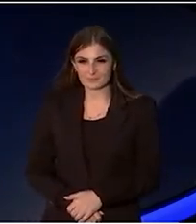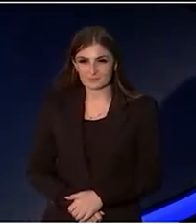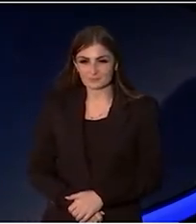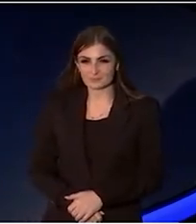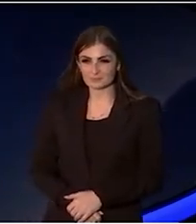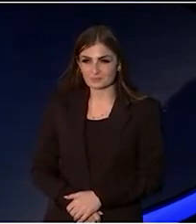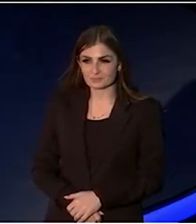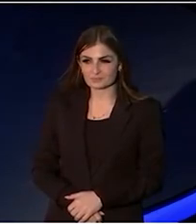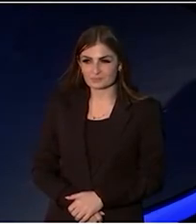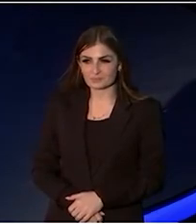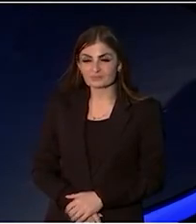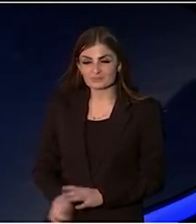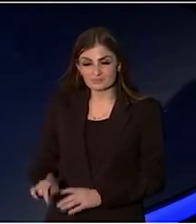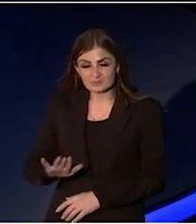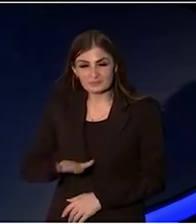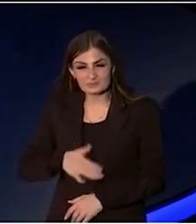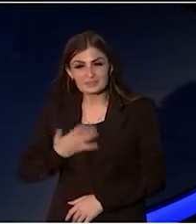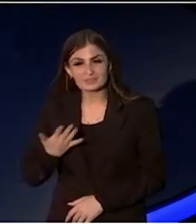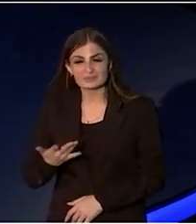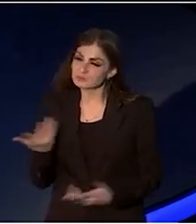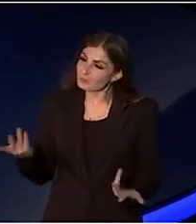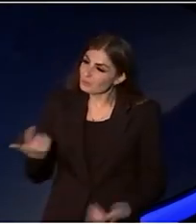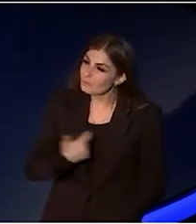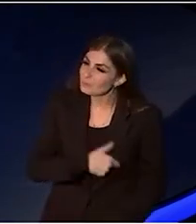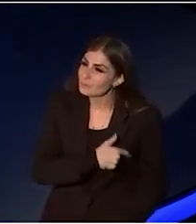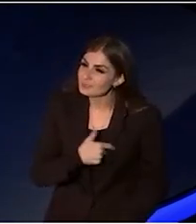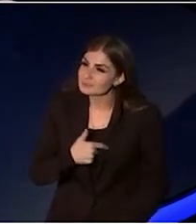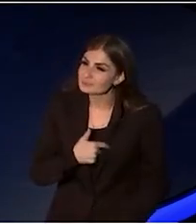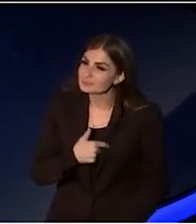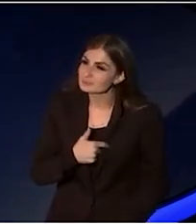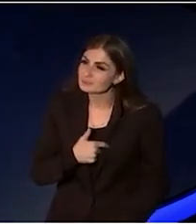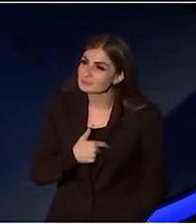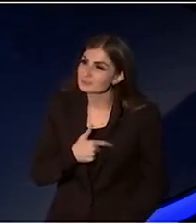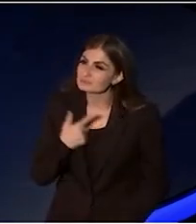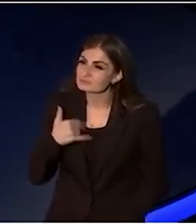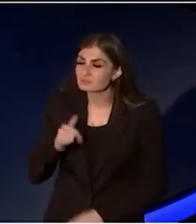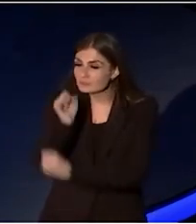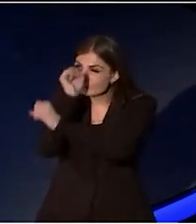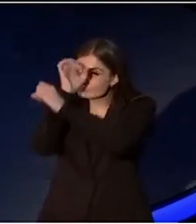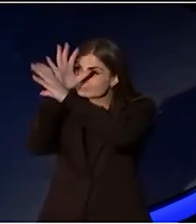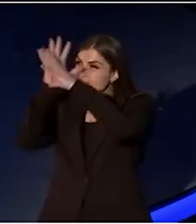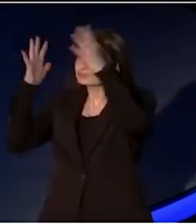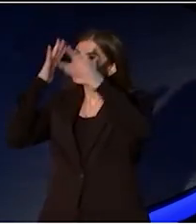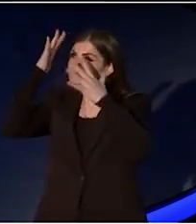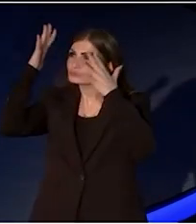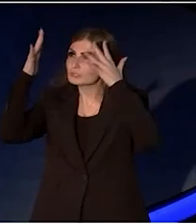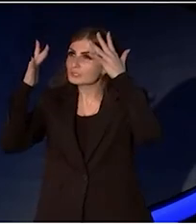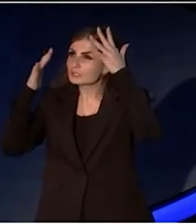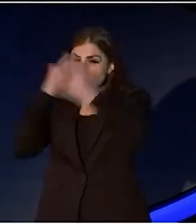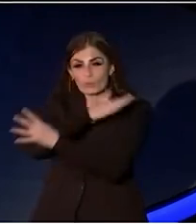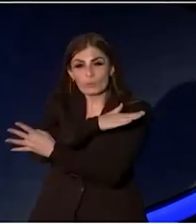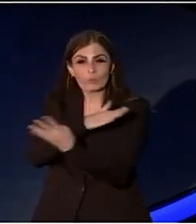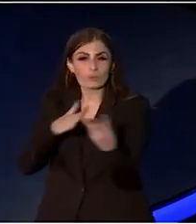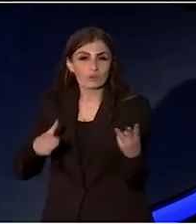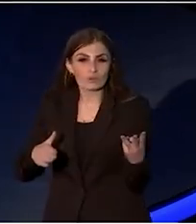It was a sliver or a promise or a dream or all of the above.